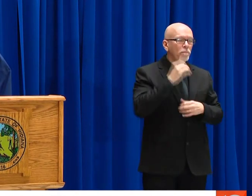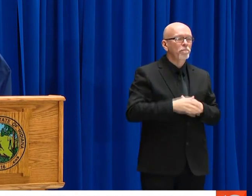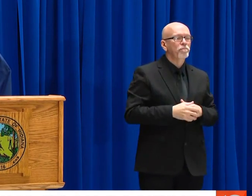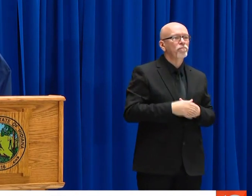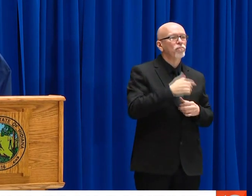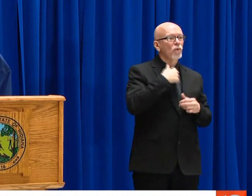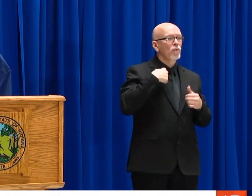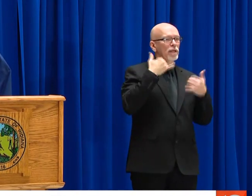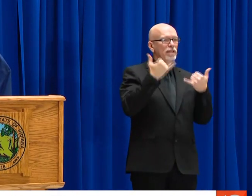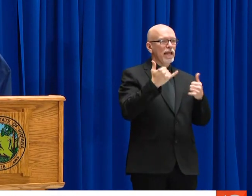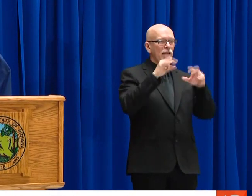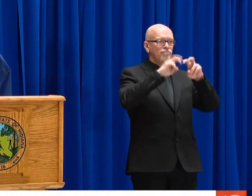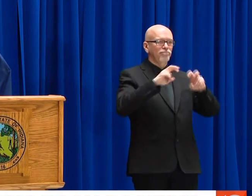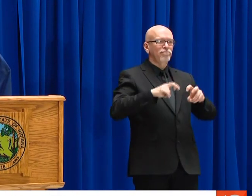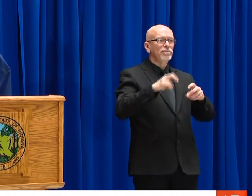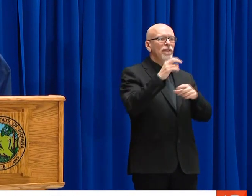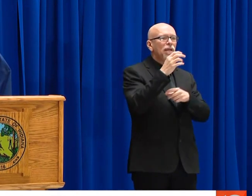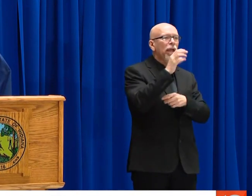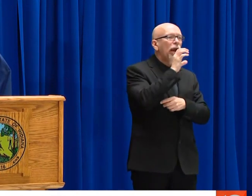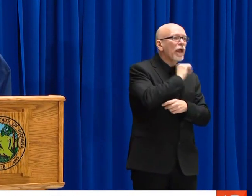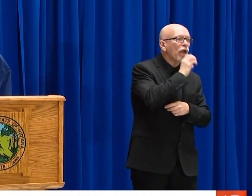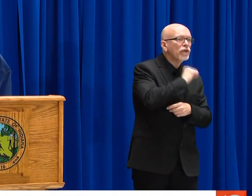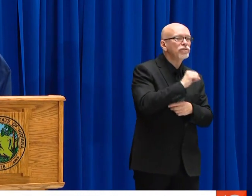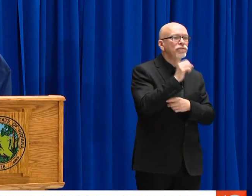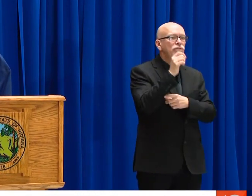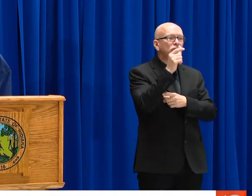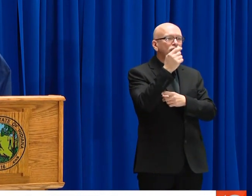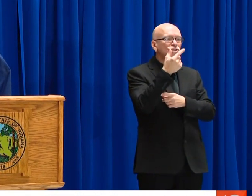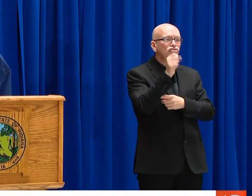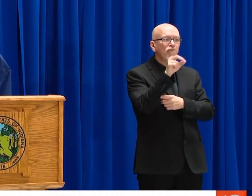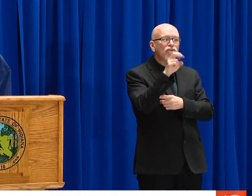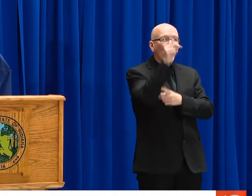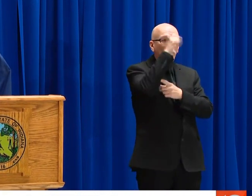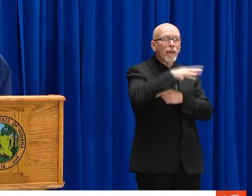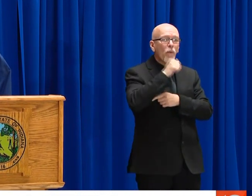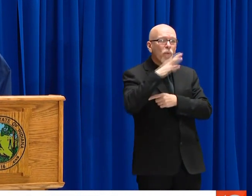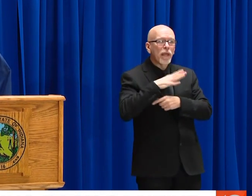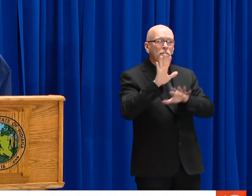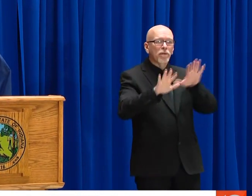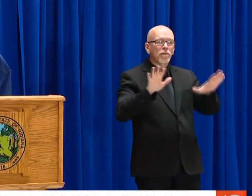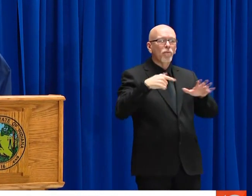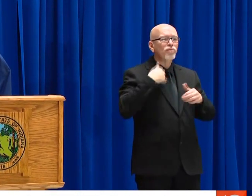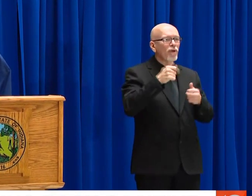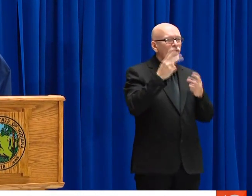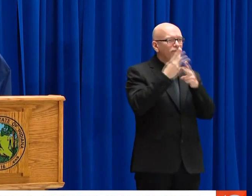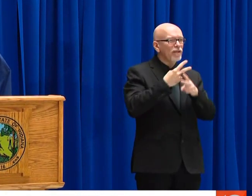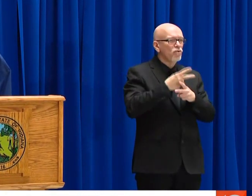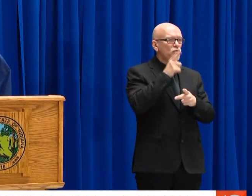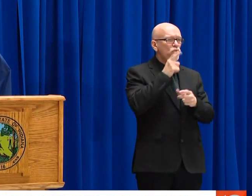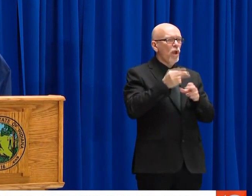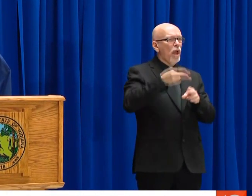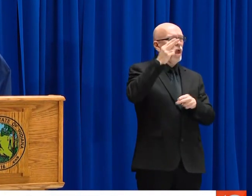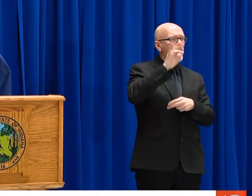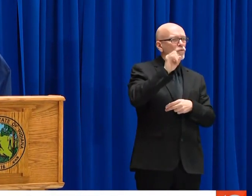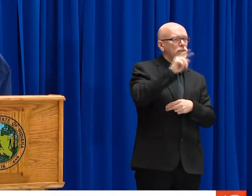UNCLES, WHOEVER THAT MIGHT BE. DO NOT GO TO WORK IF YOU'RE SICK. WE'RE WORKING TO BREAK DOWN THE CASES WITH REGARDS TO GENDER AND